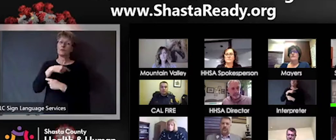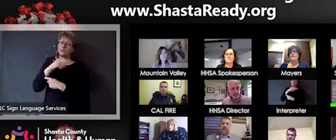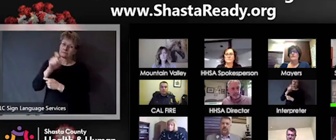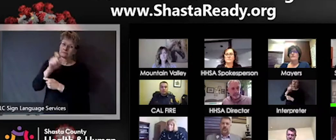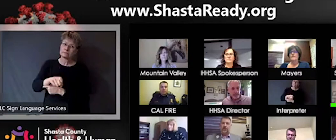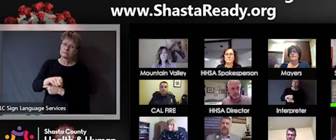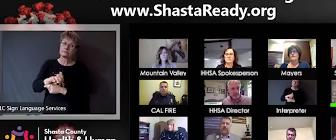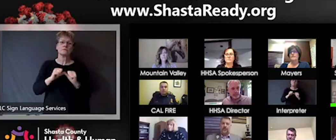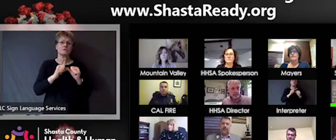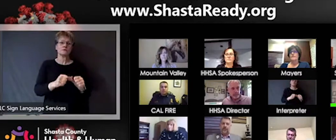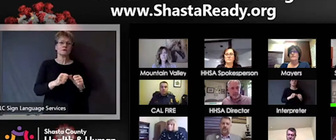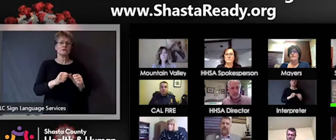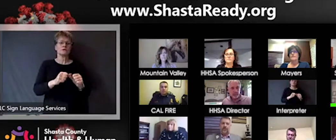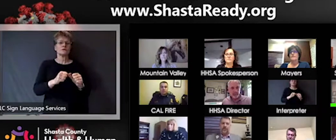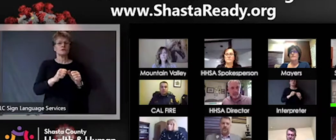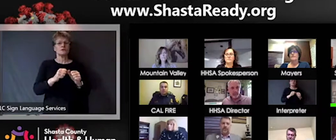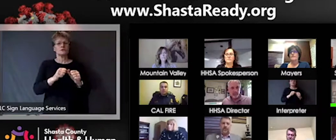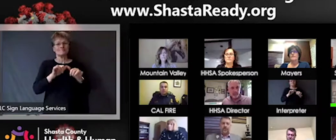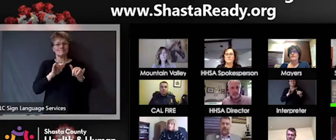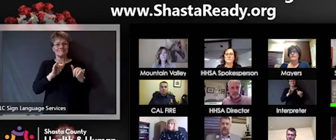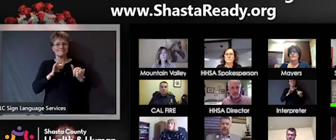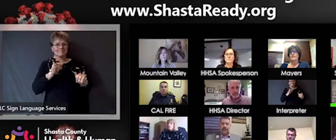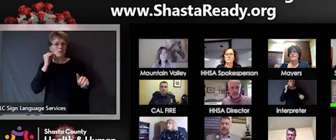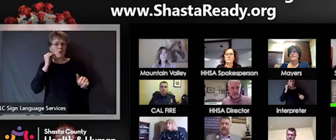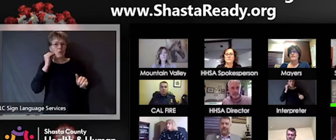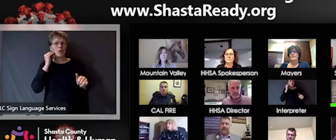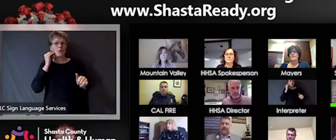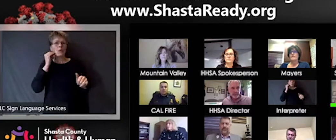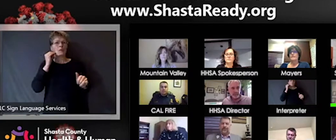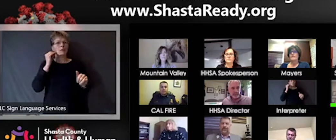time. It's something that we've been we're starting to plan for for our